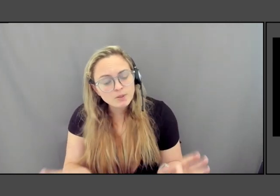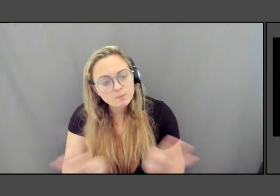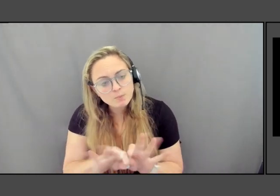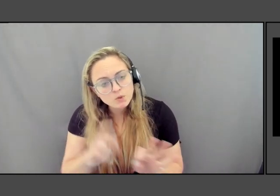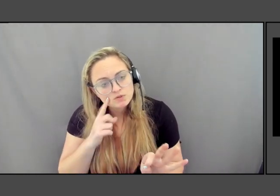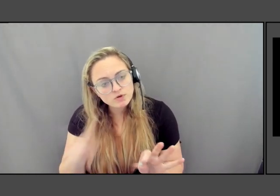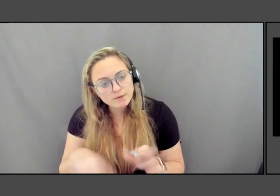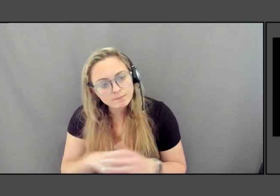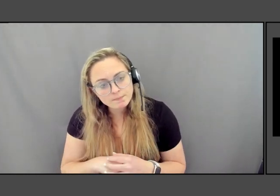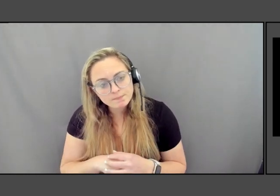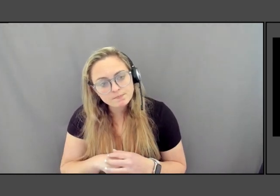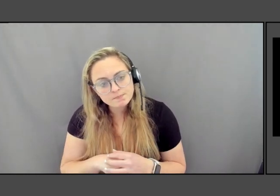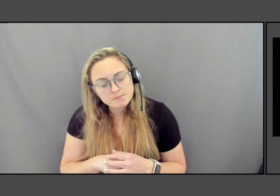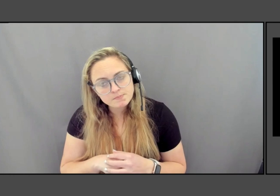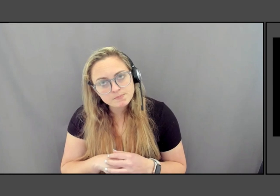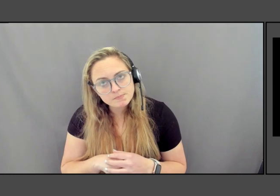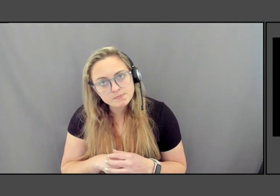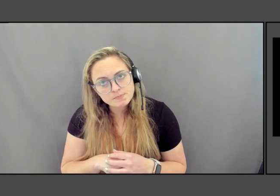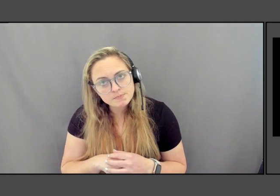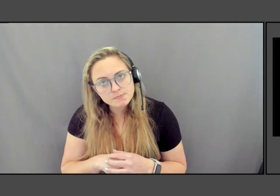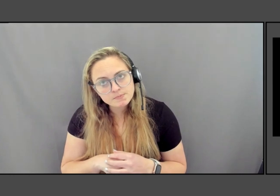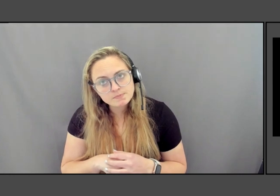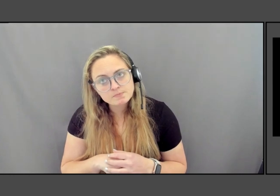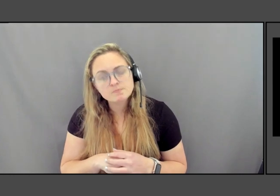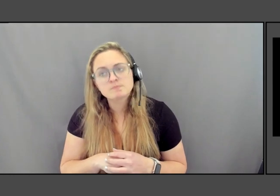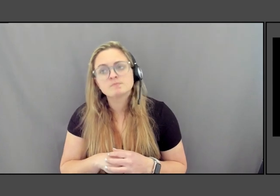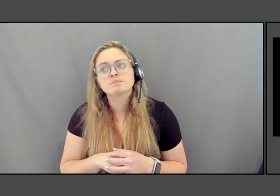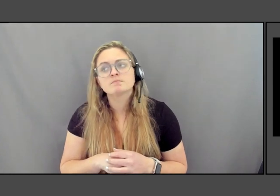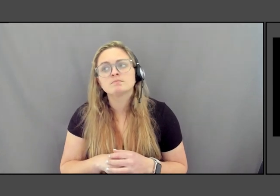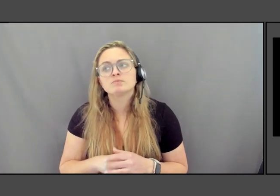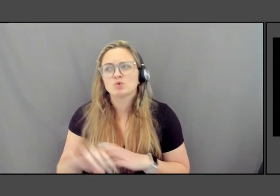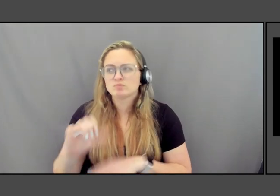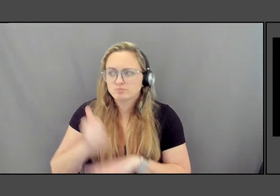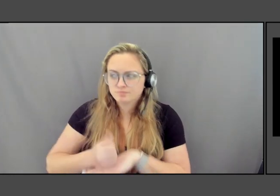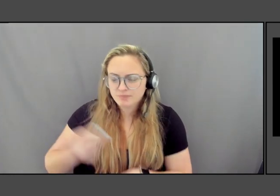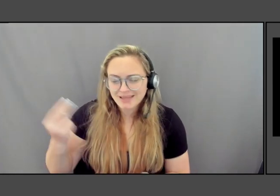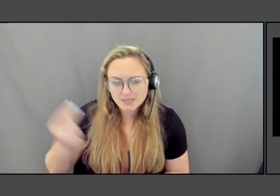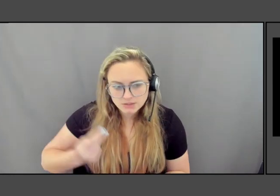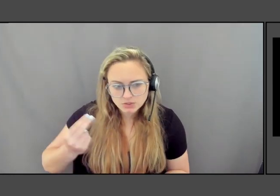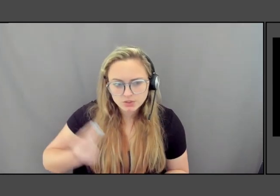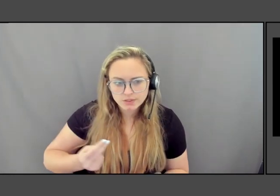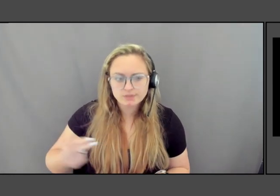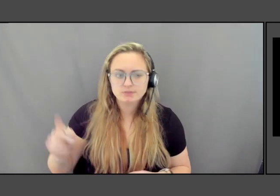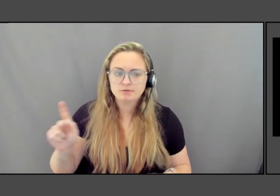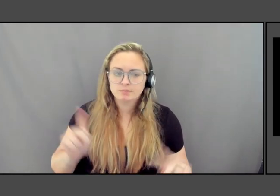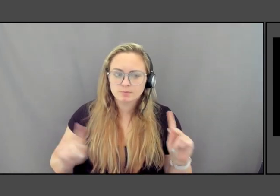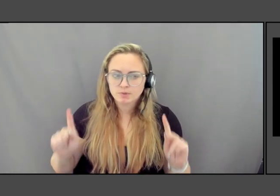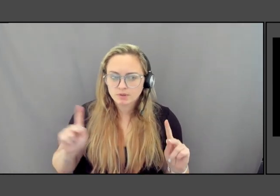to make these histories of people who have been sort of